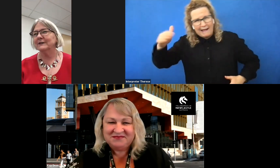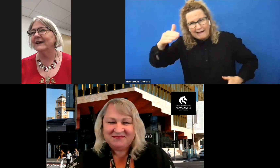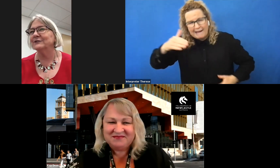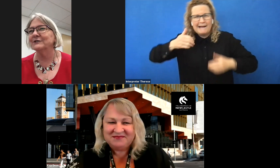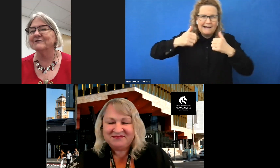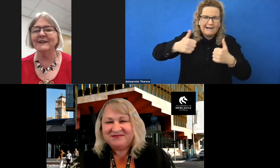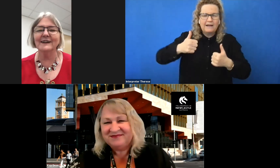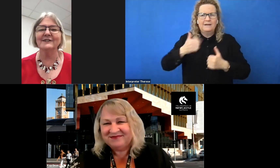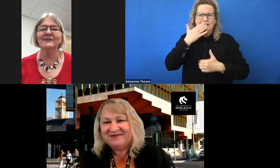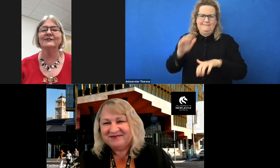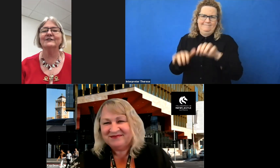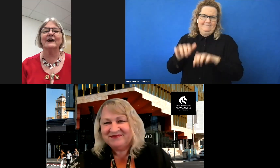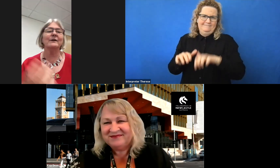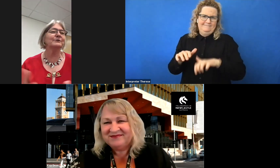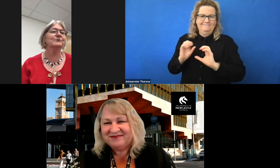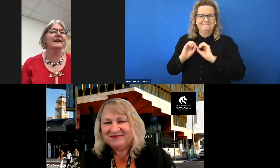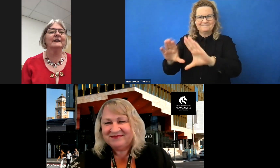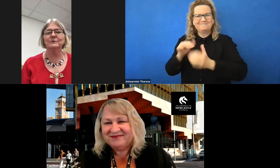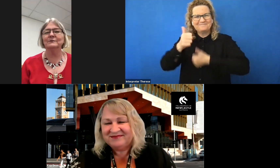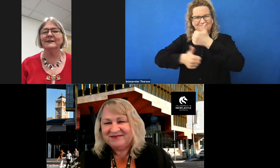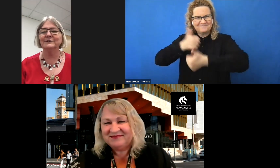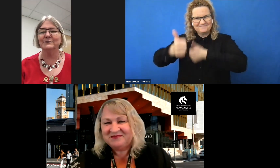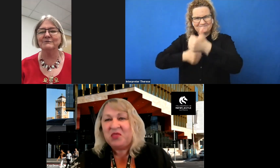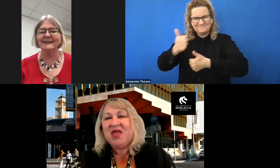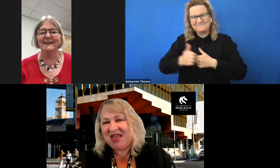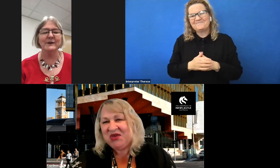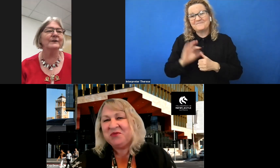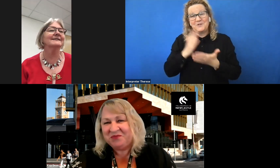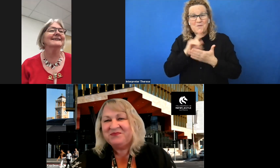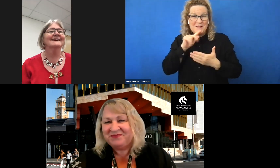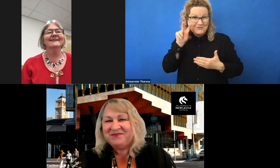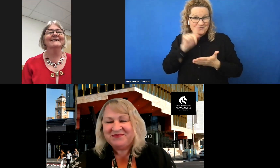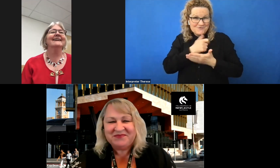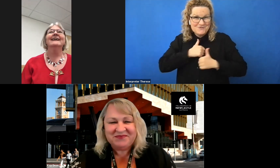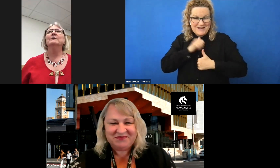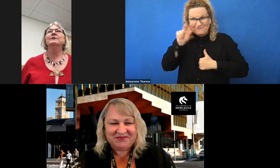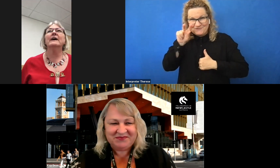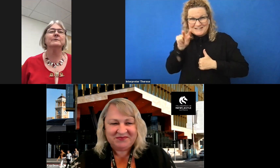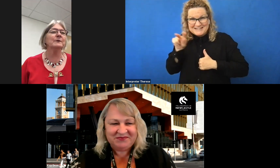add your congratulations in the chat. I'm sure Kay will enjoy reading that. Thank you. CATHY: Okay. We do have to be